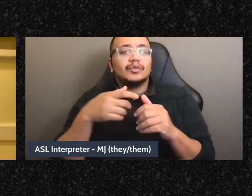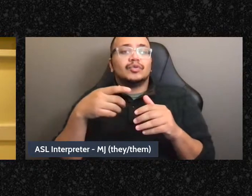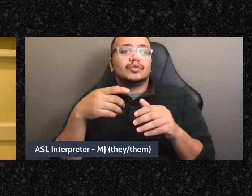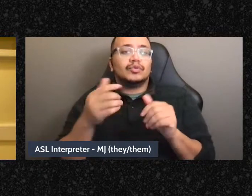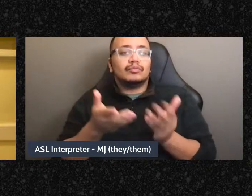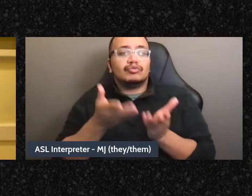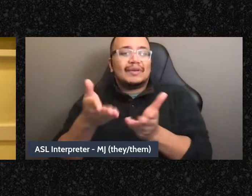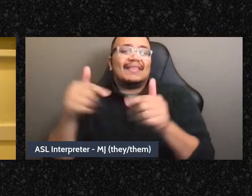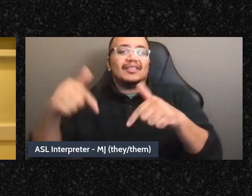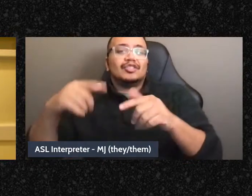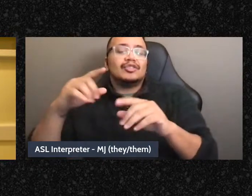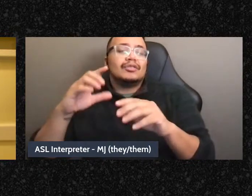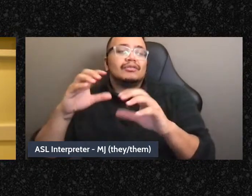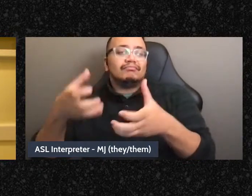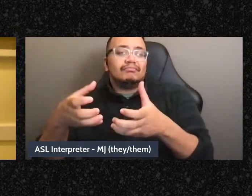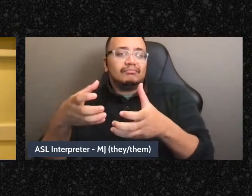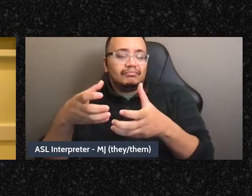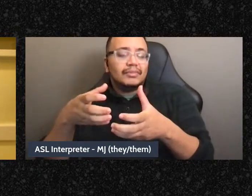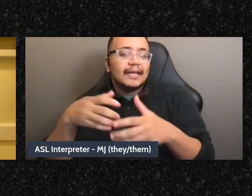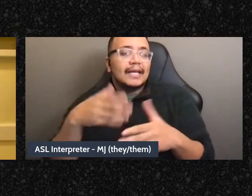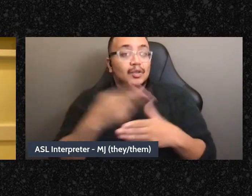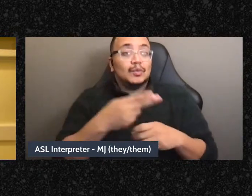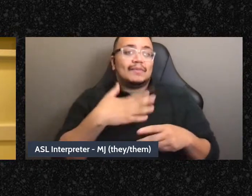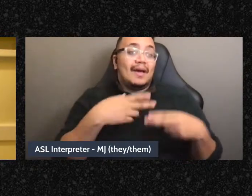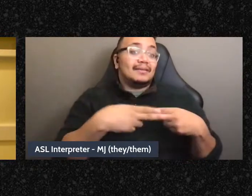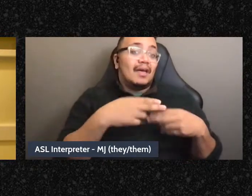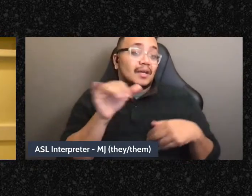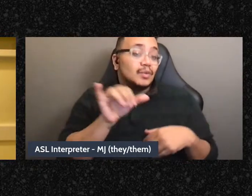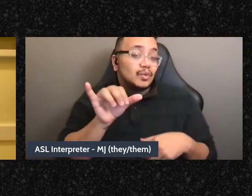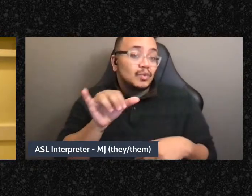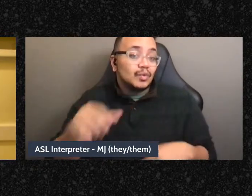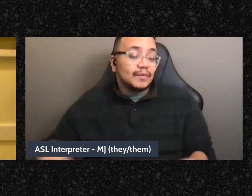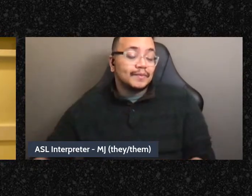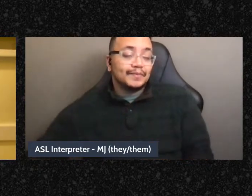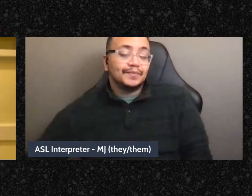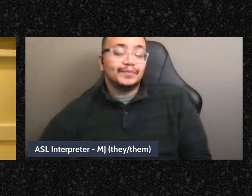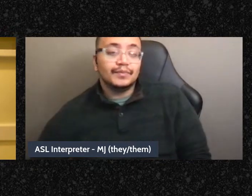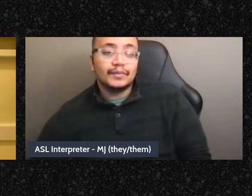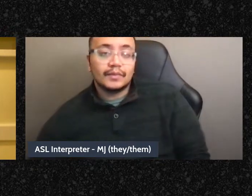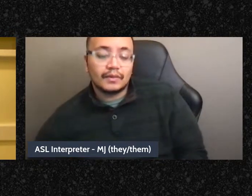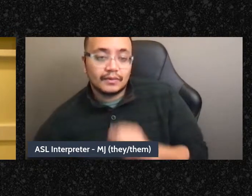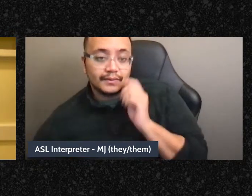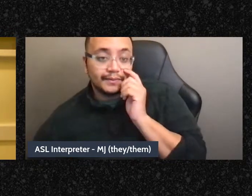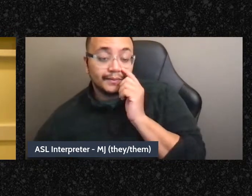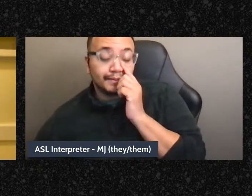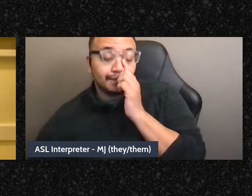in their group. But that's probably how I would deal with it, is like get people to notice it's happening and talk about it together